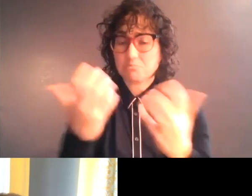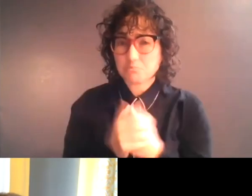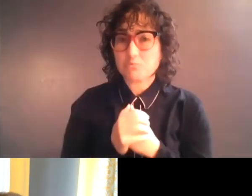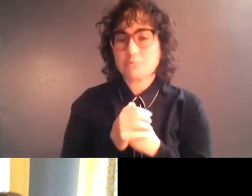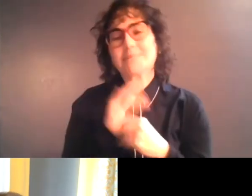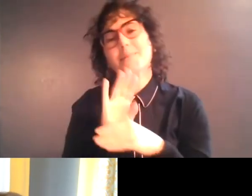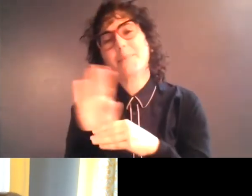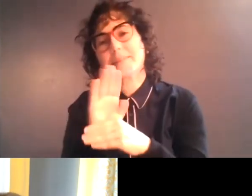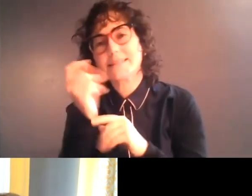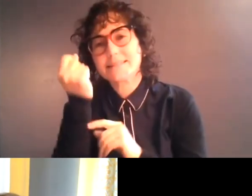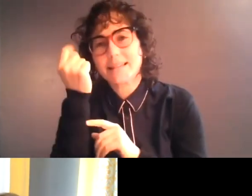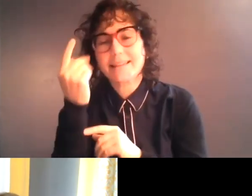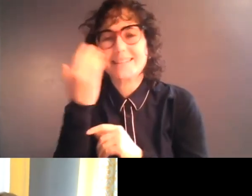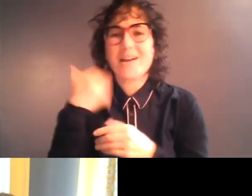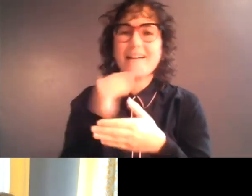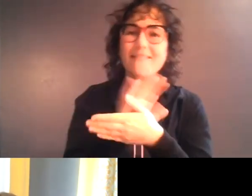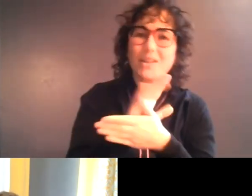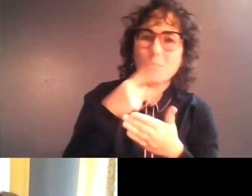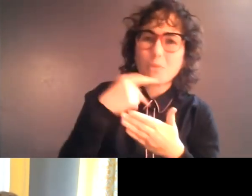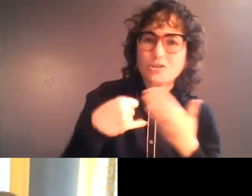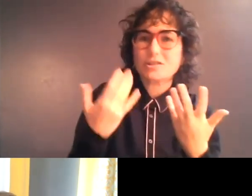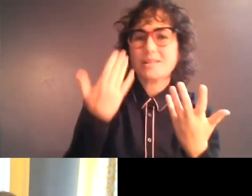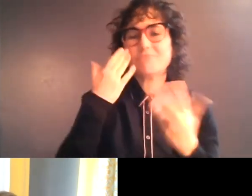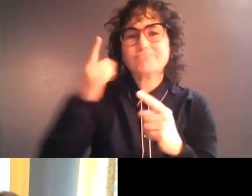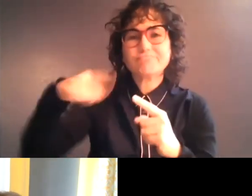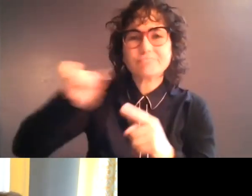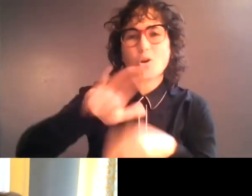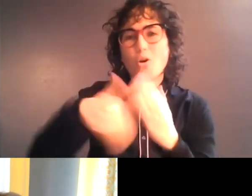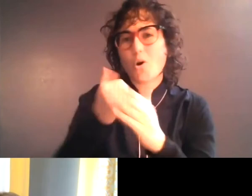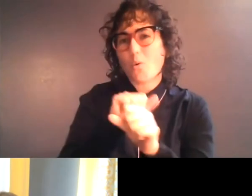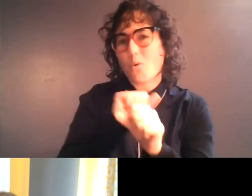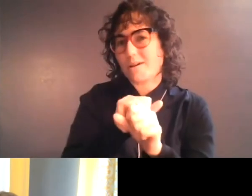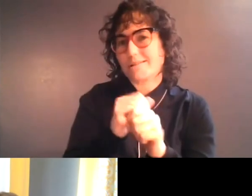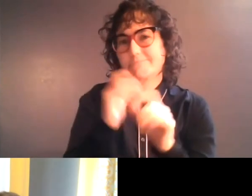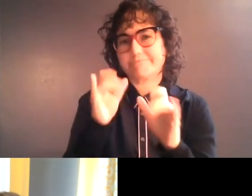I've got my film projects, the other guys all work normal jobs, the trumpet player is